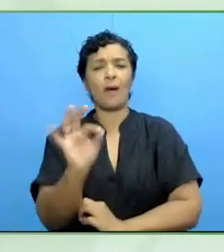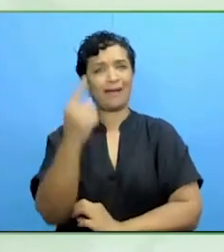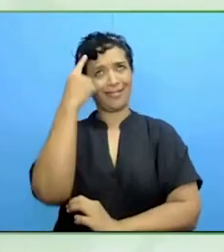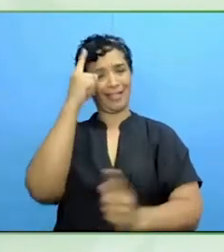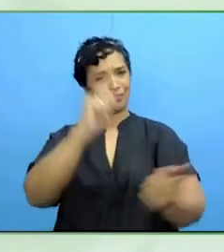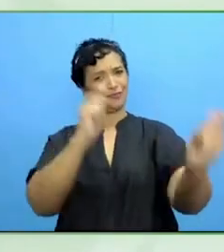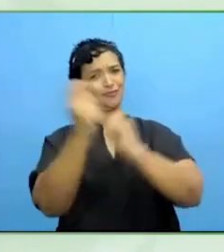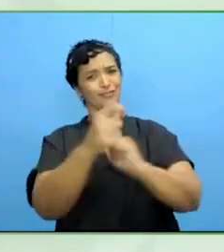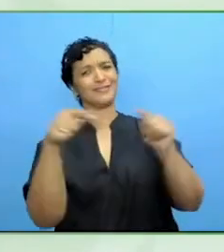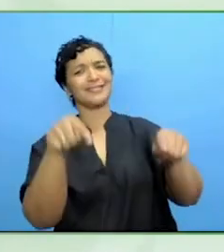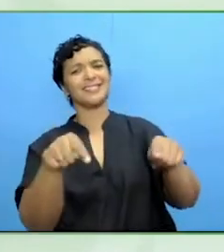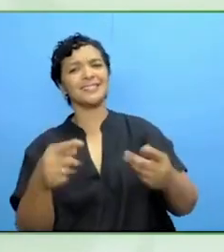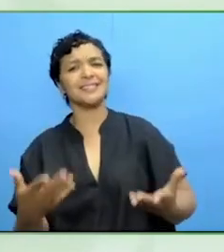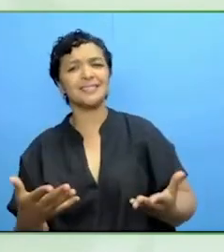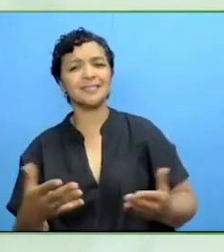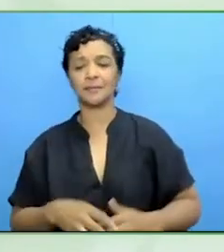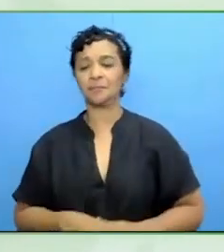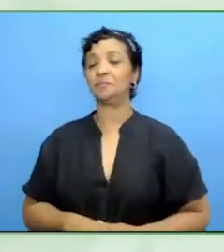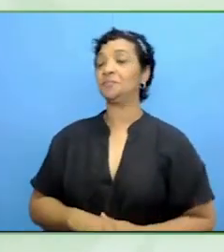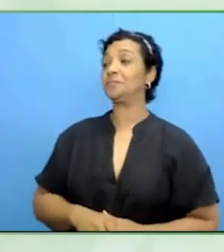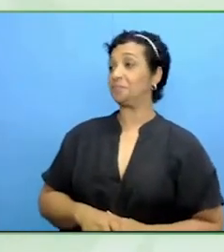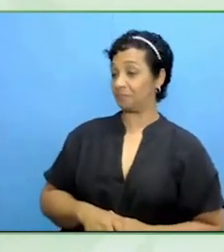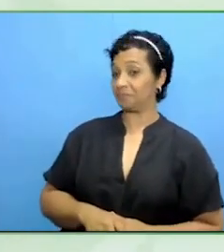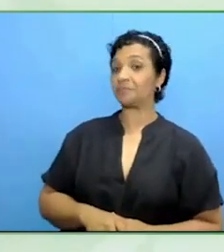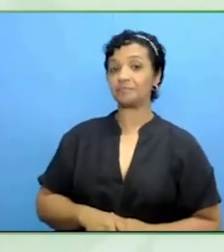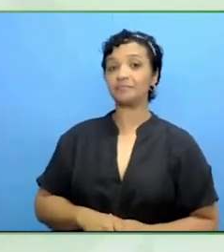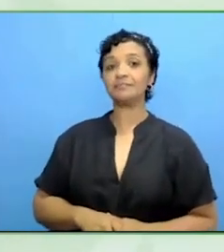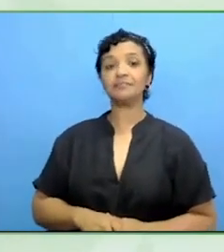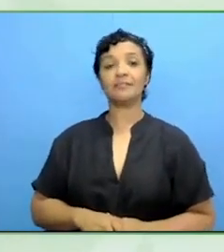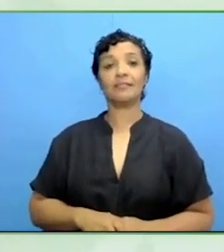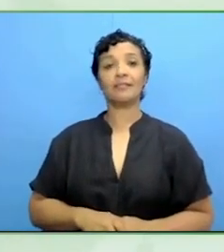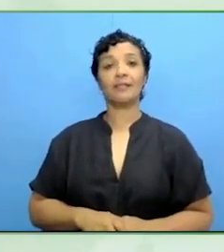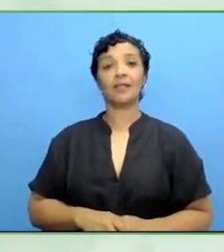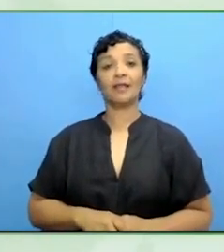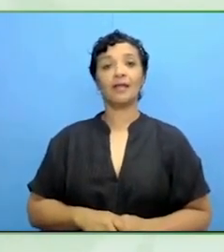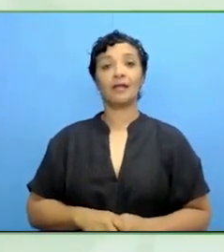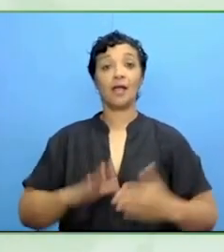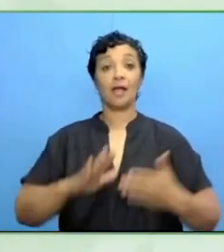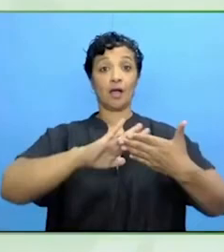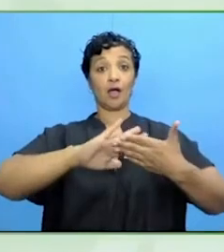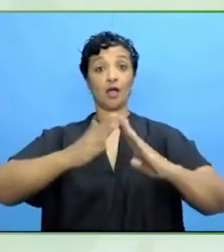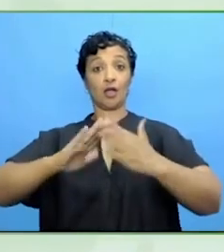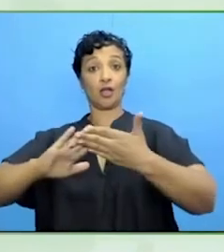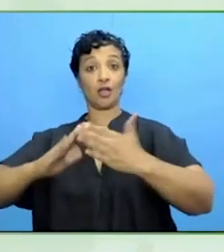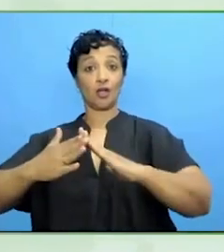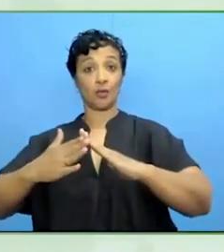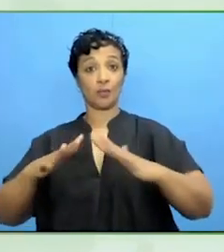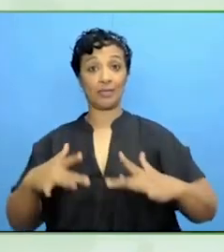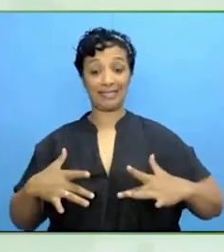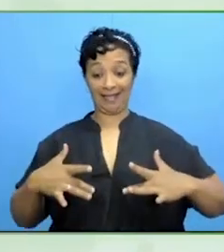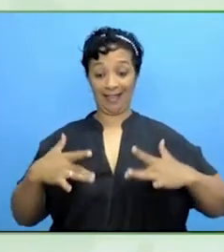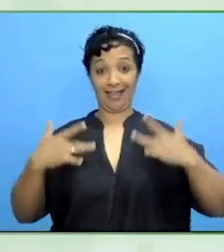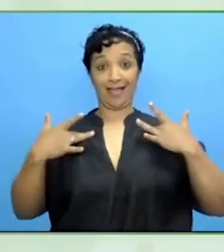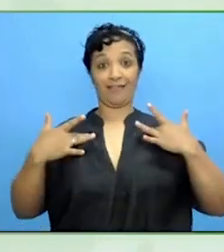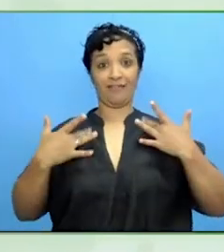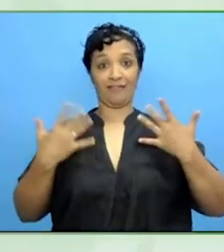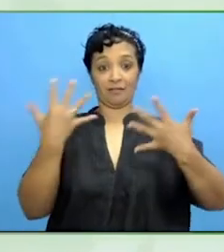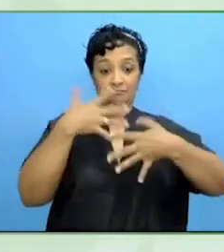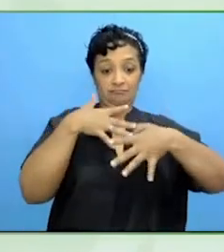Community living is, of course, linked to your economic status.